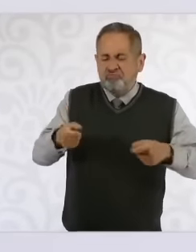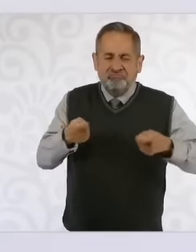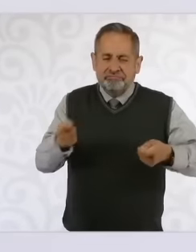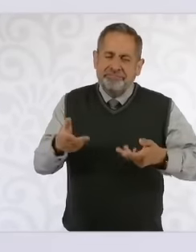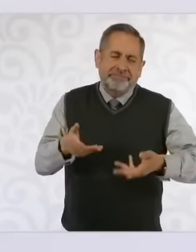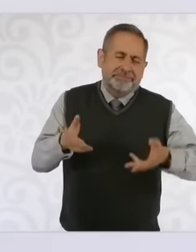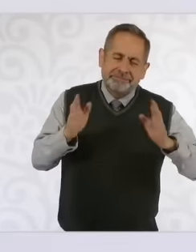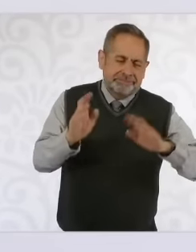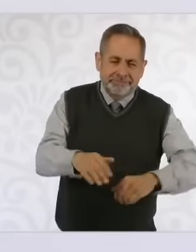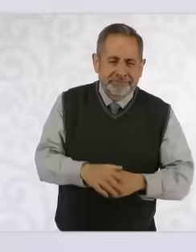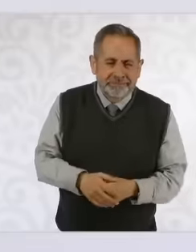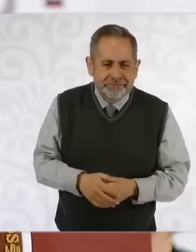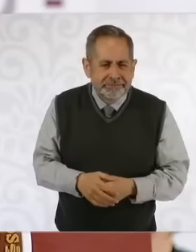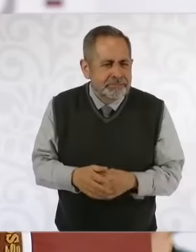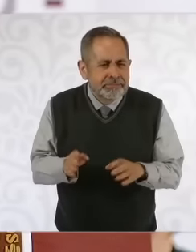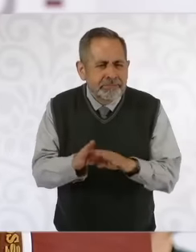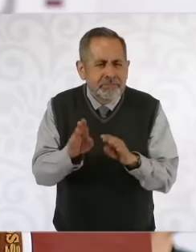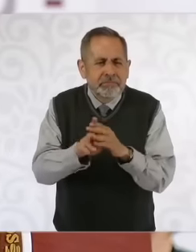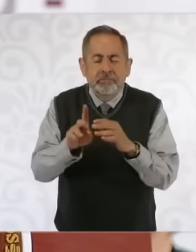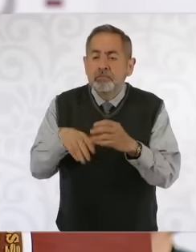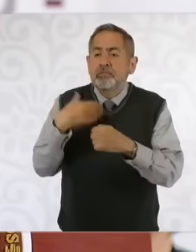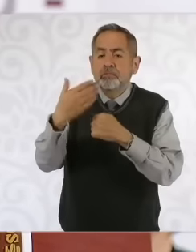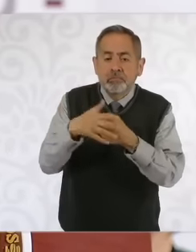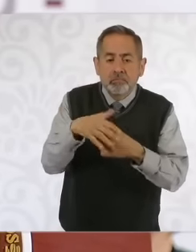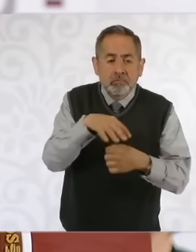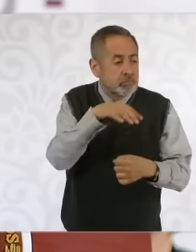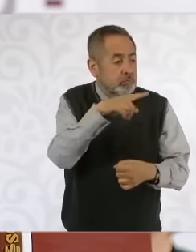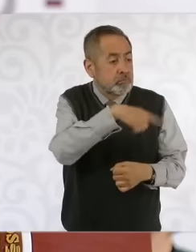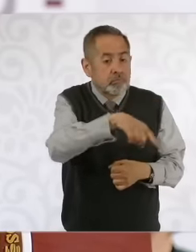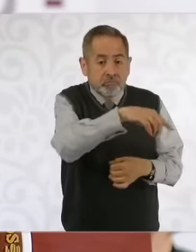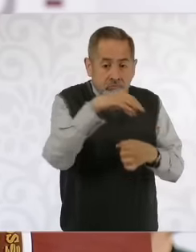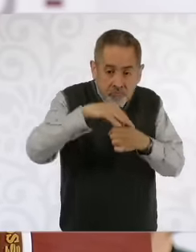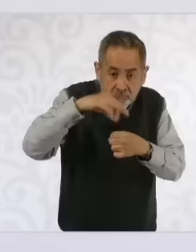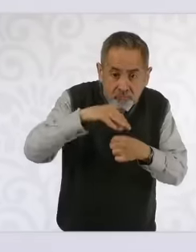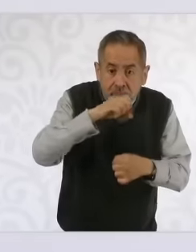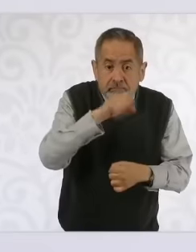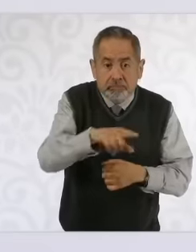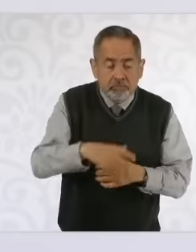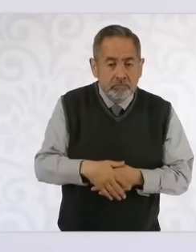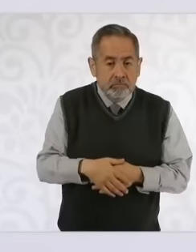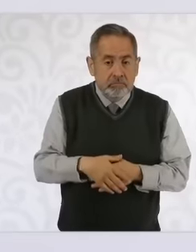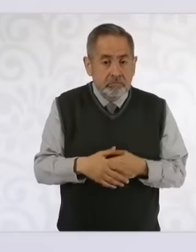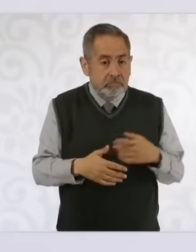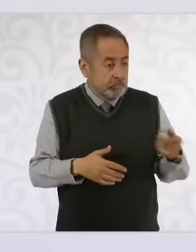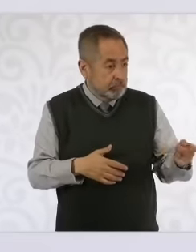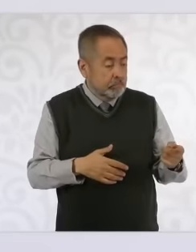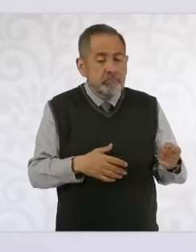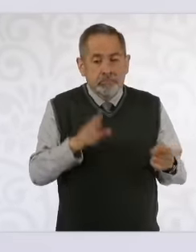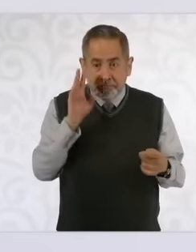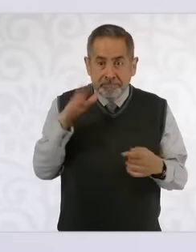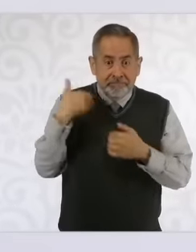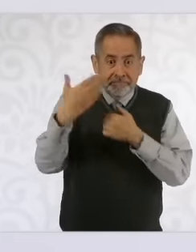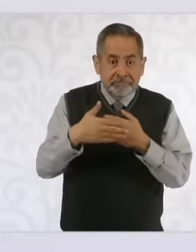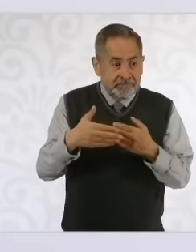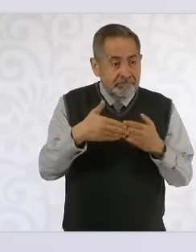important How are they and the ministers going to vote now because they are going to go down in history eh